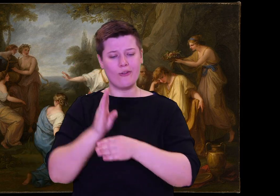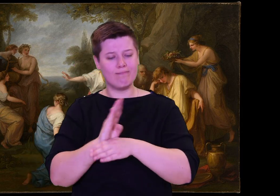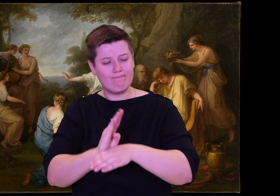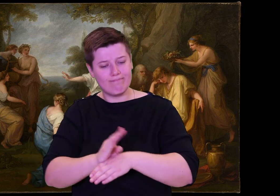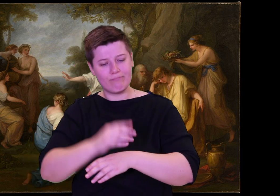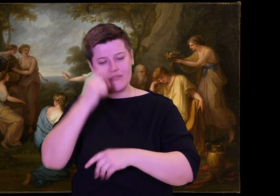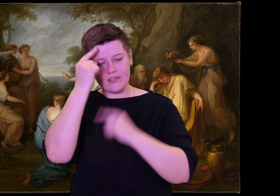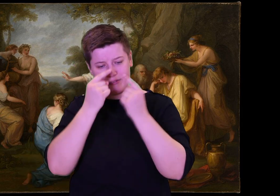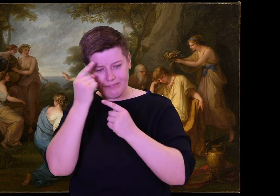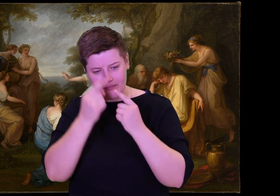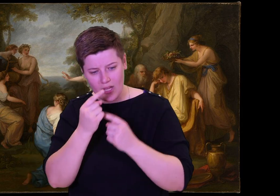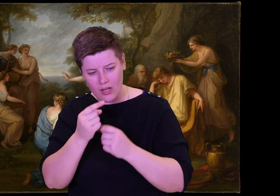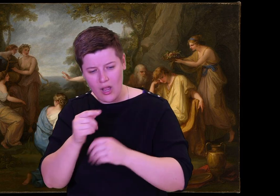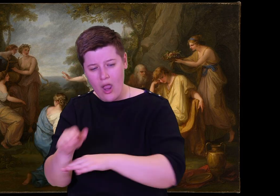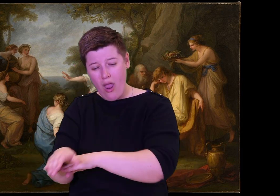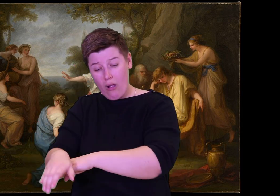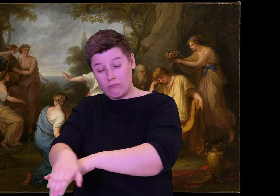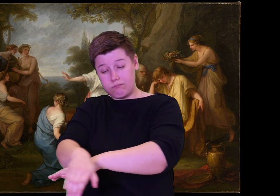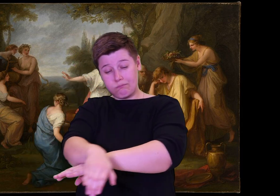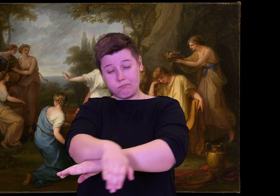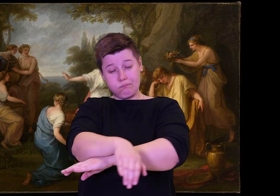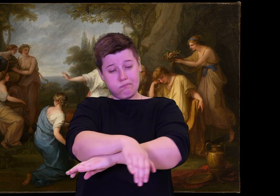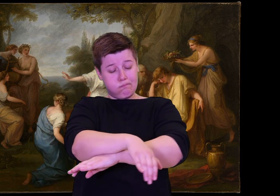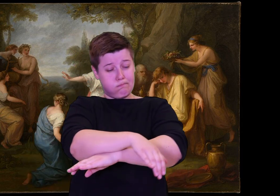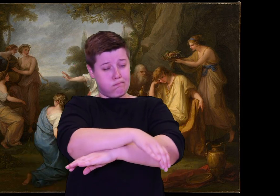to meet the suitors.